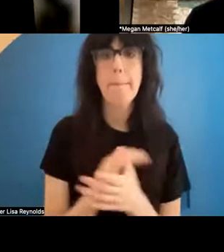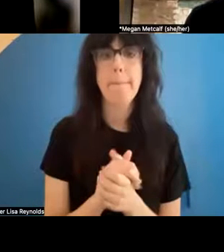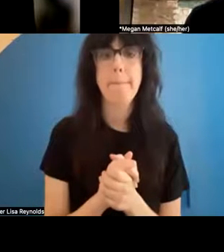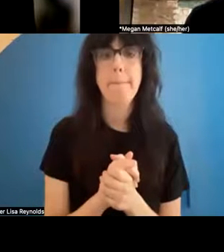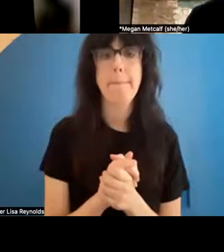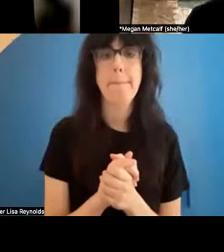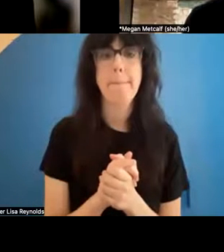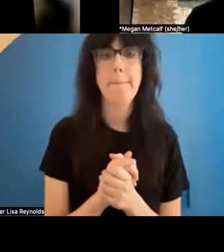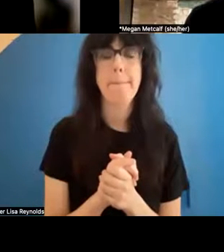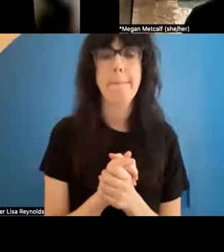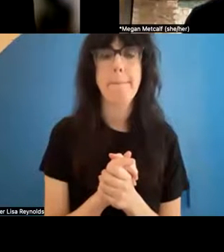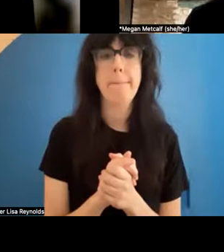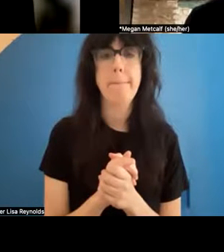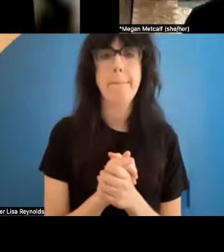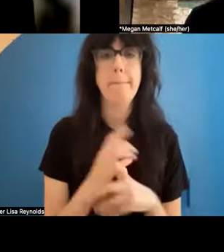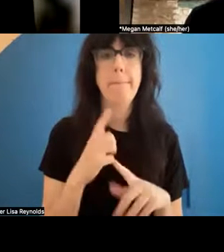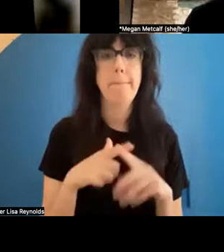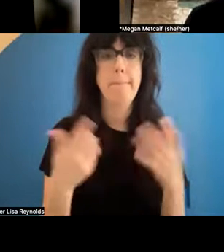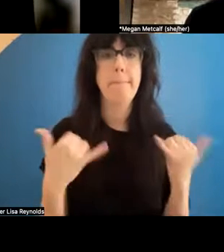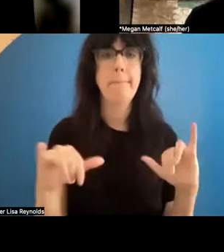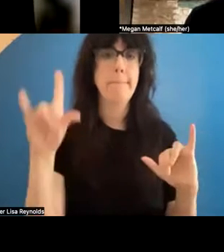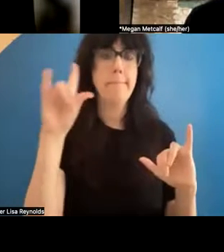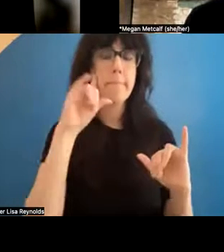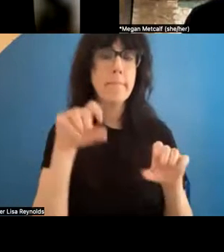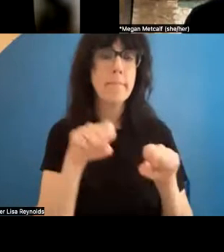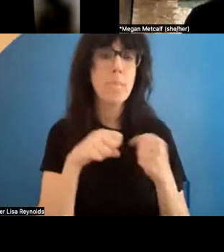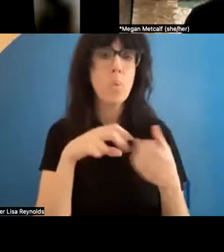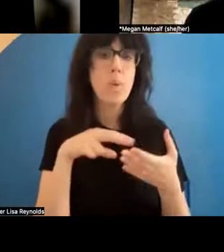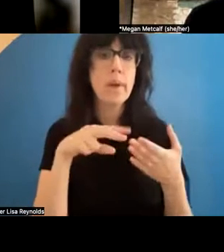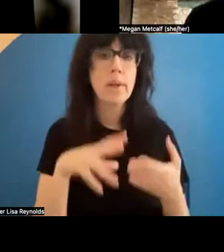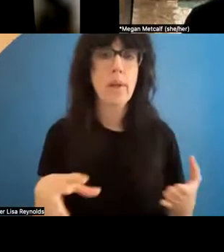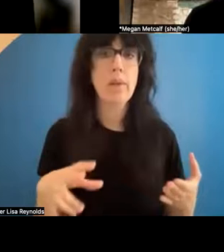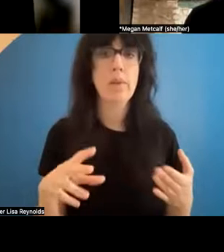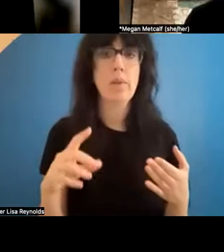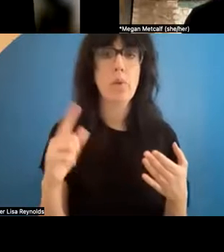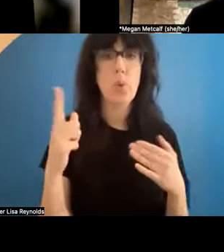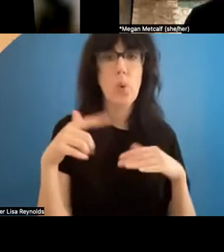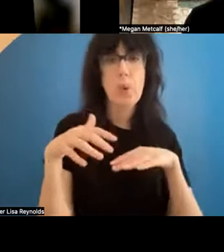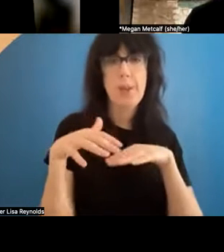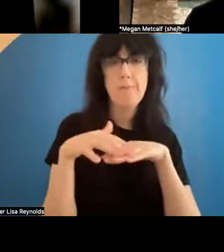, as a breakdancer, we only are scratching the surface of what this thing is going to be with